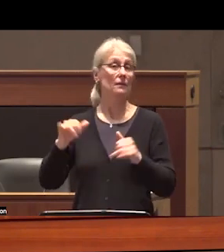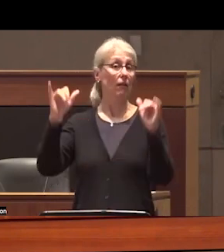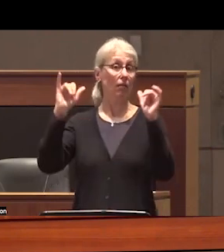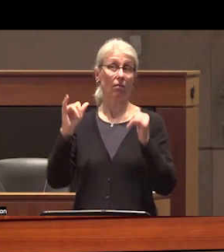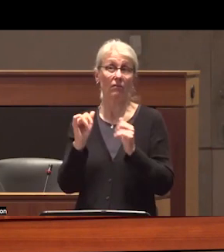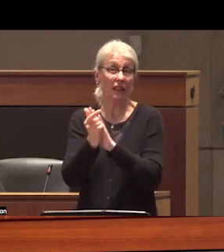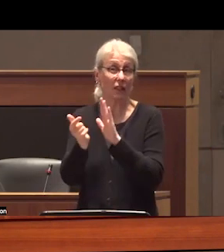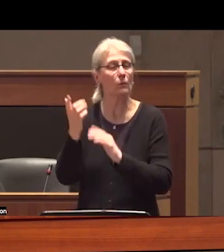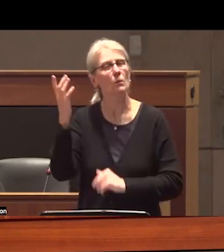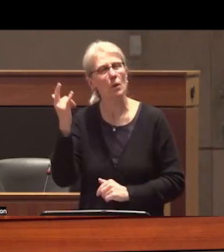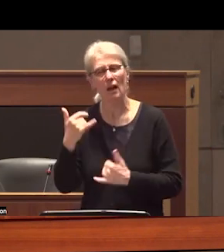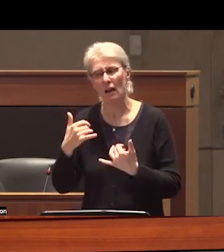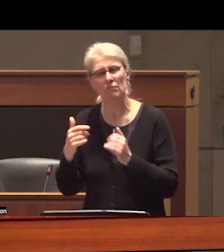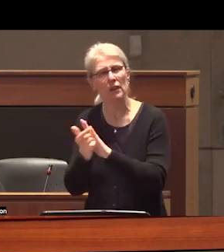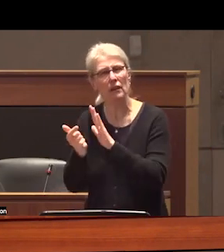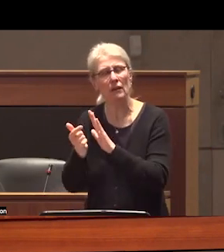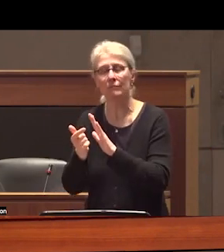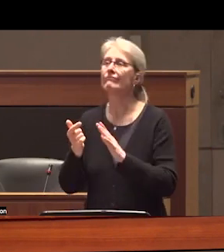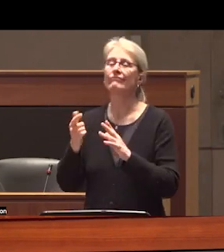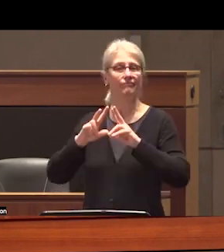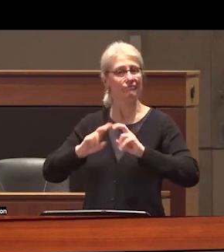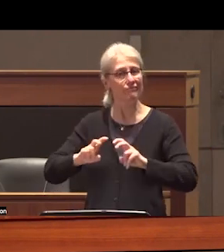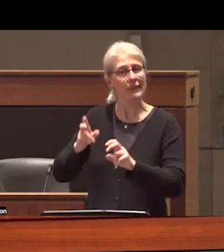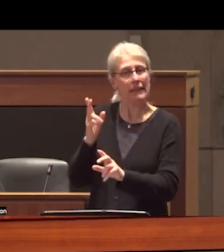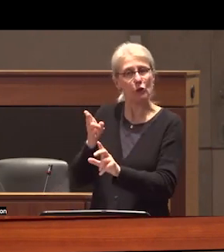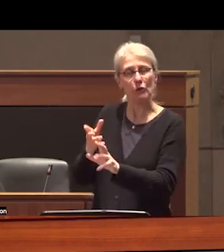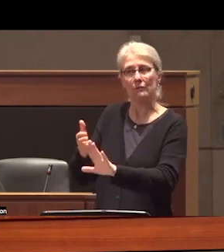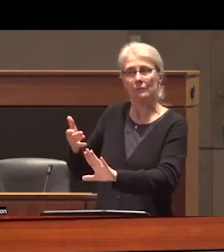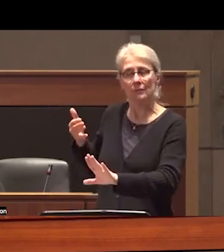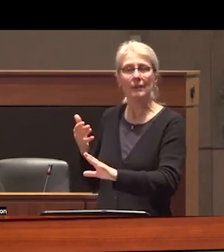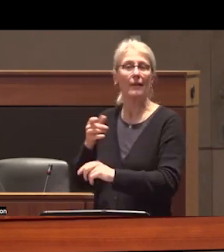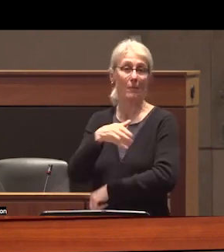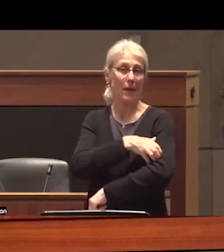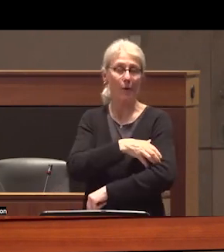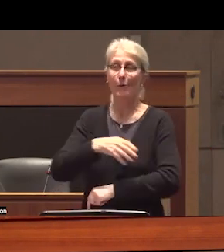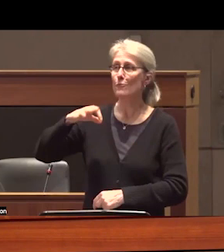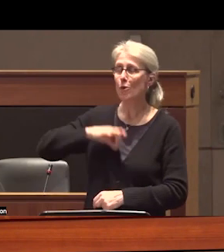why is that to answer that we again need to return to those lenses of power profit and the function